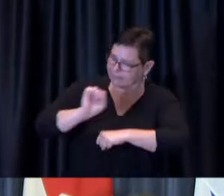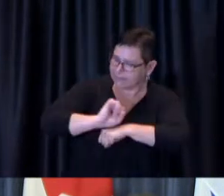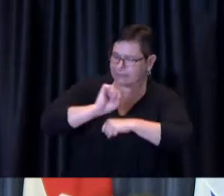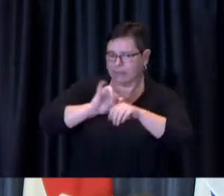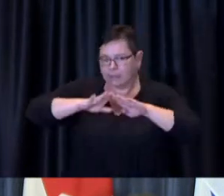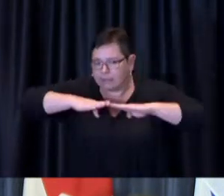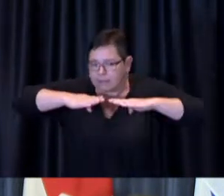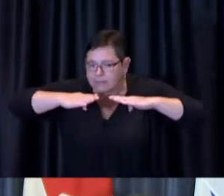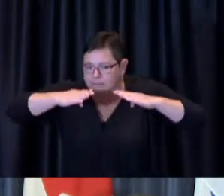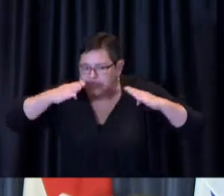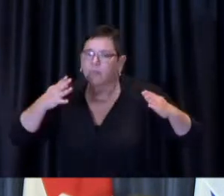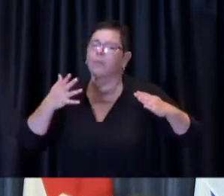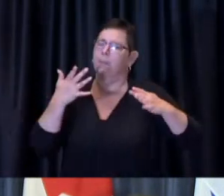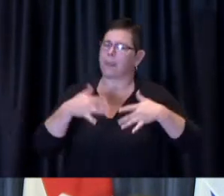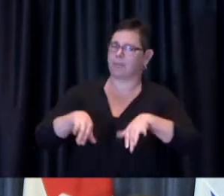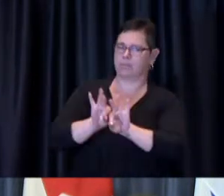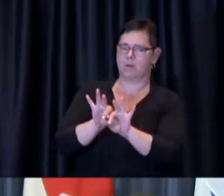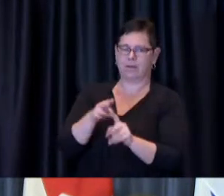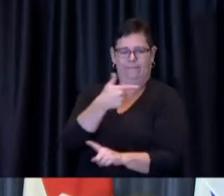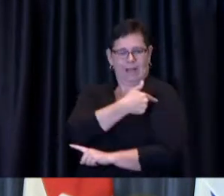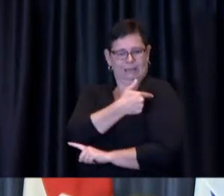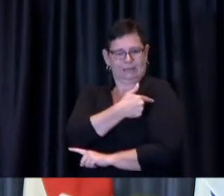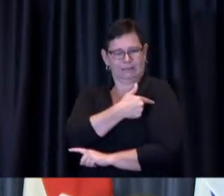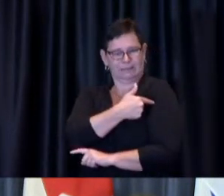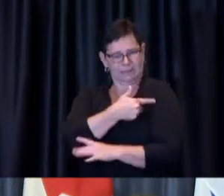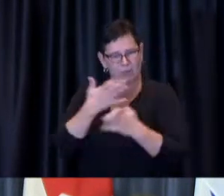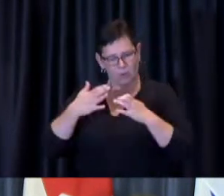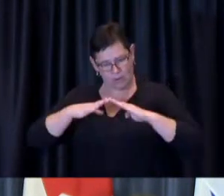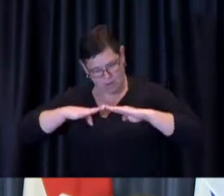I'm happy to announce that beginning on Monday, August, the 9th just over a week from now